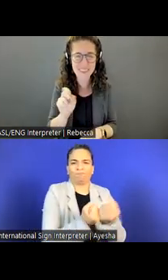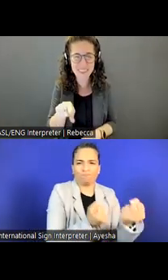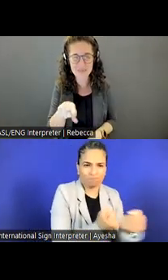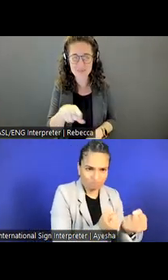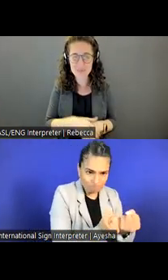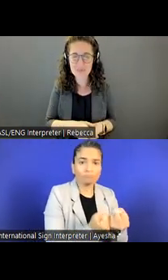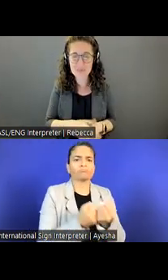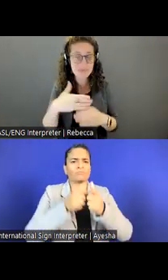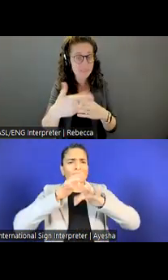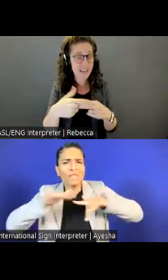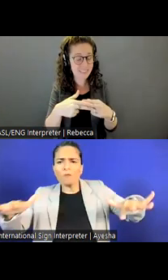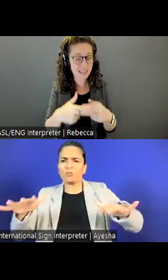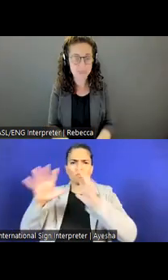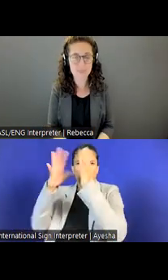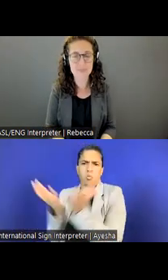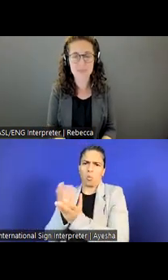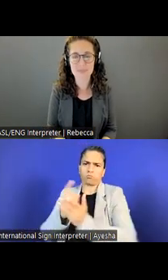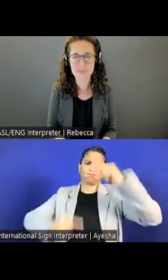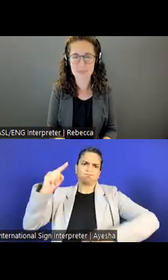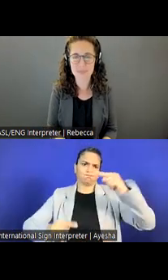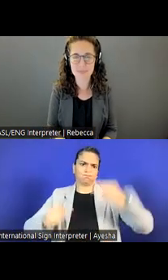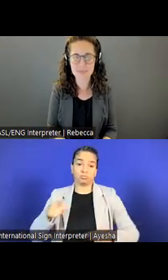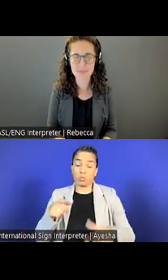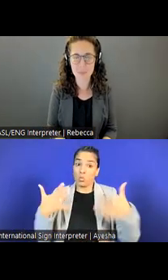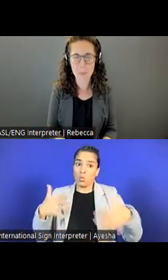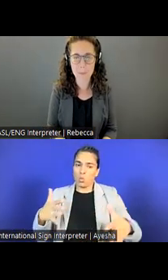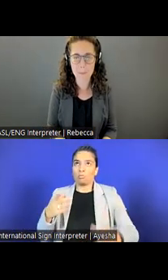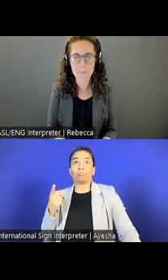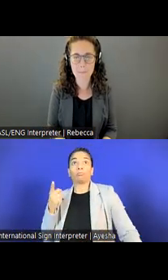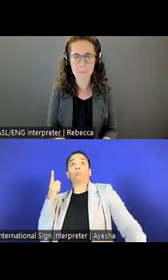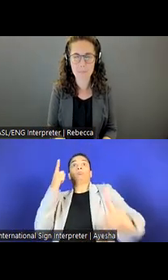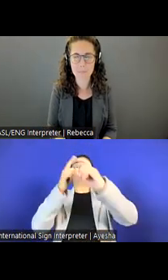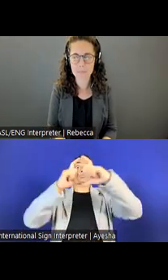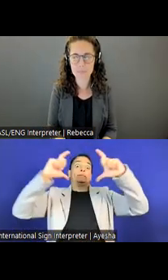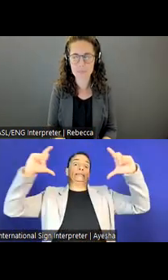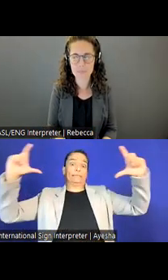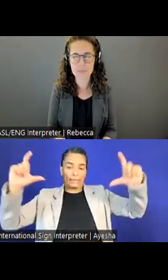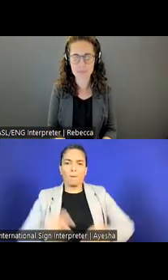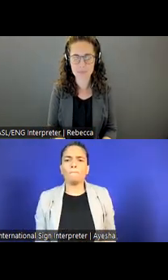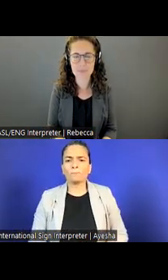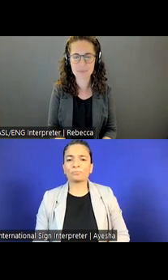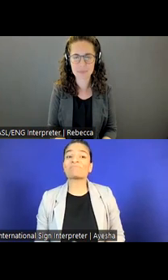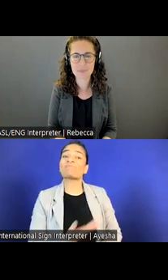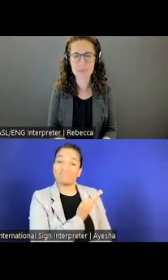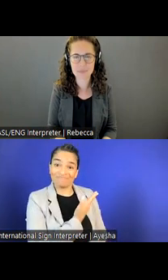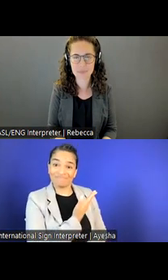Jump to the next slide. So a couple of things I wanted to mention.